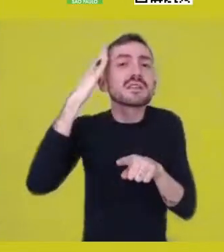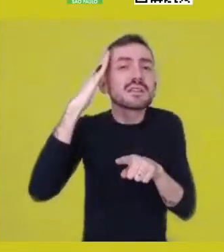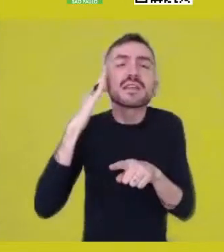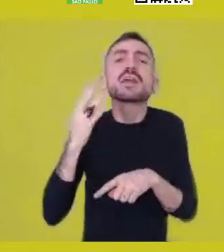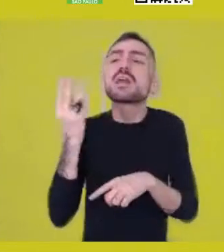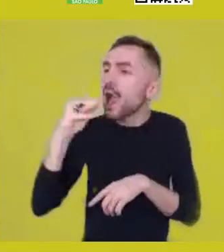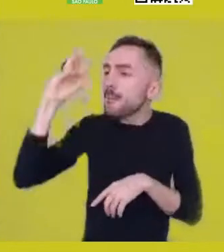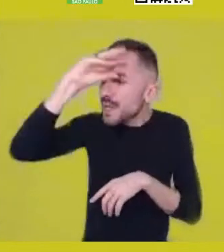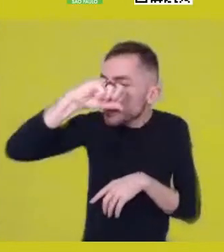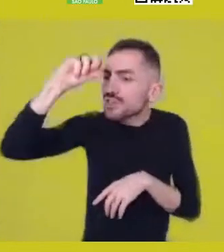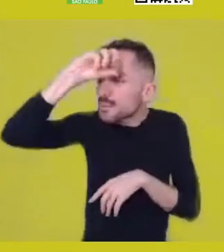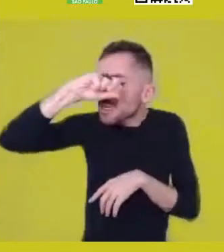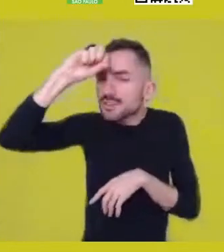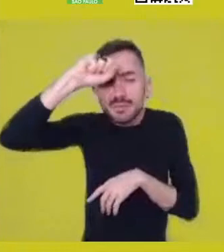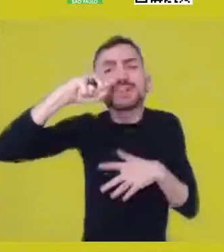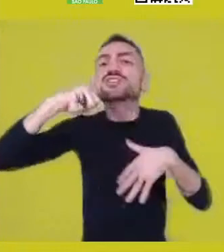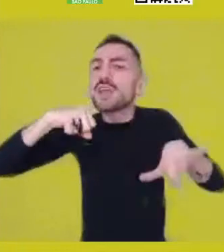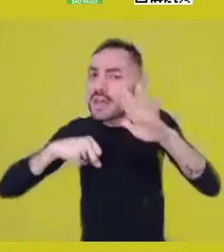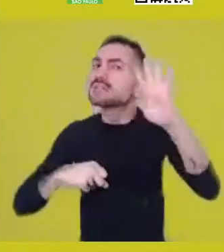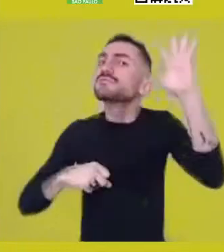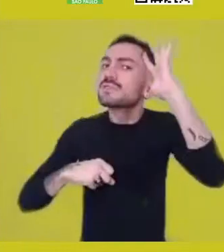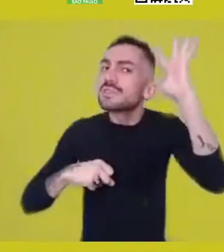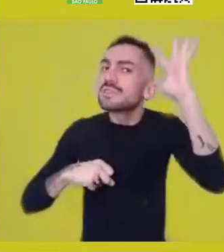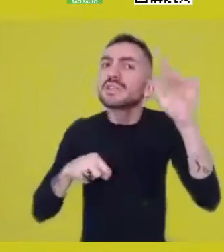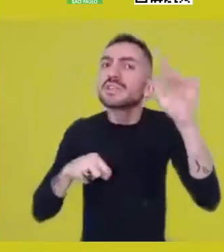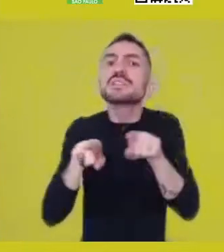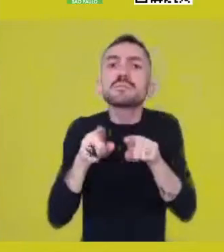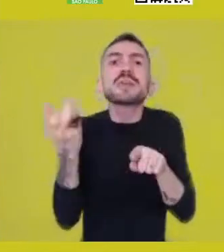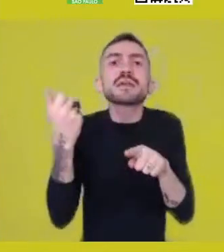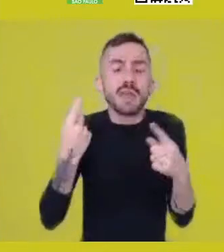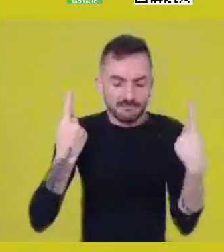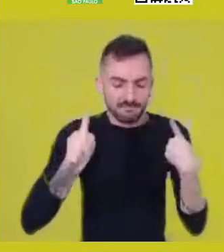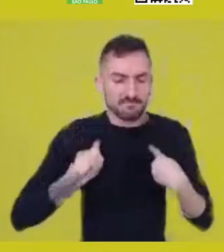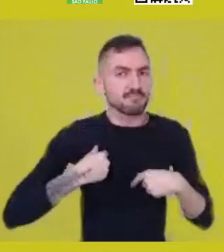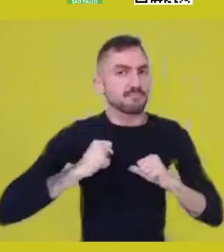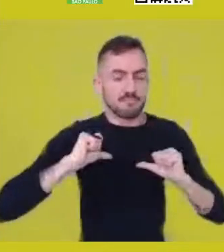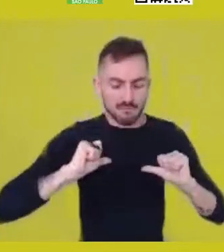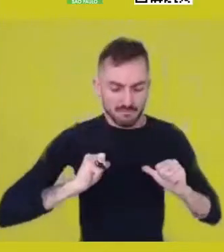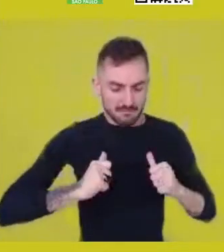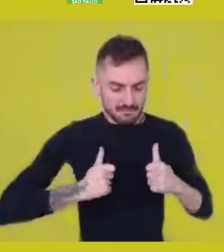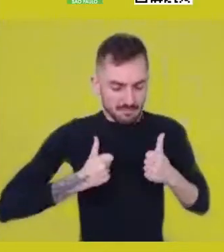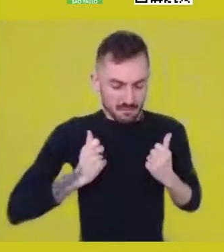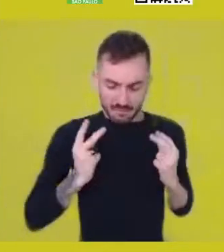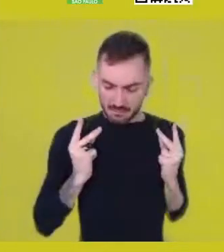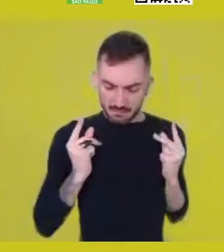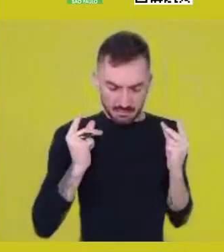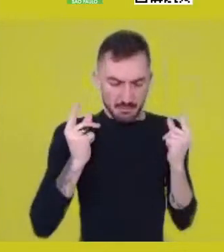and also to the quest for moral and spiritual perfection.